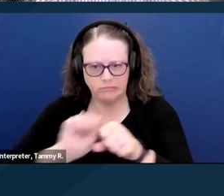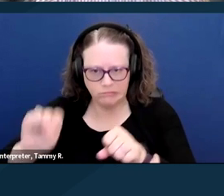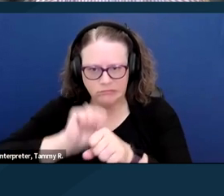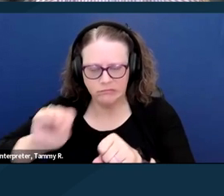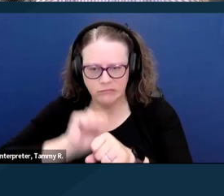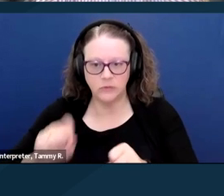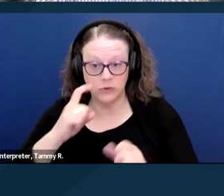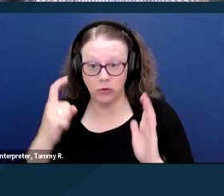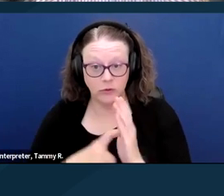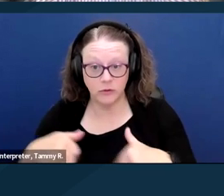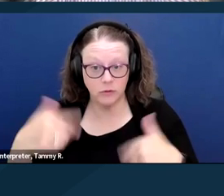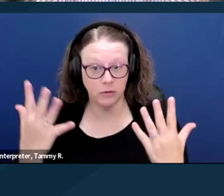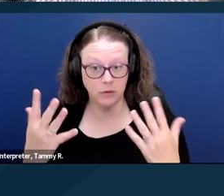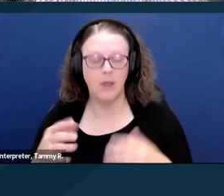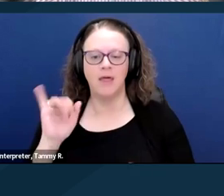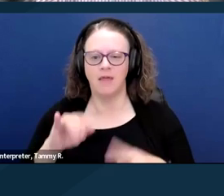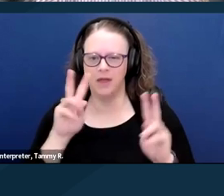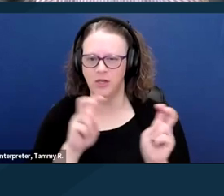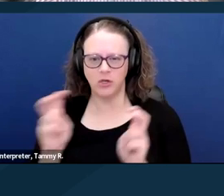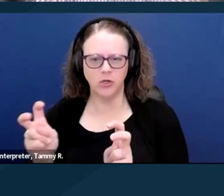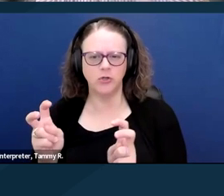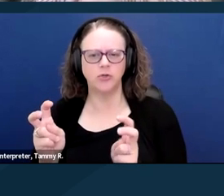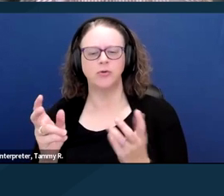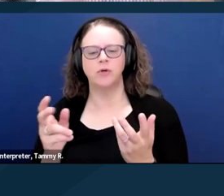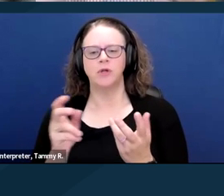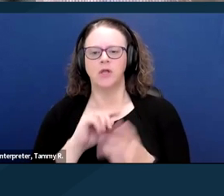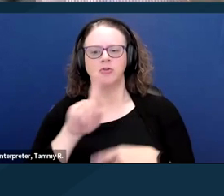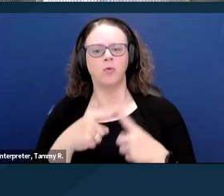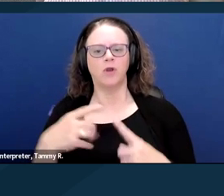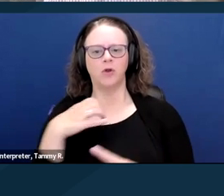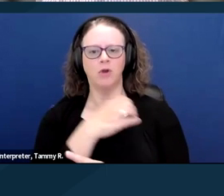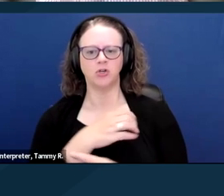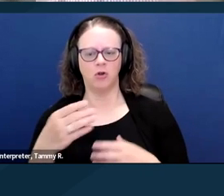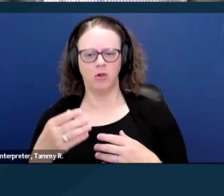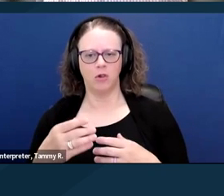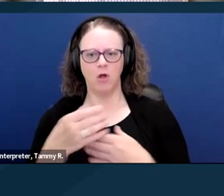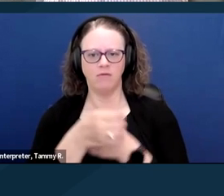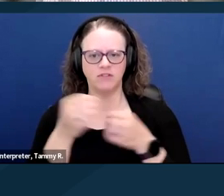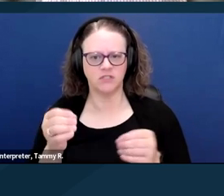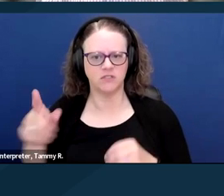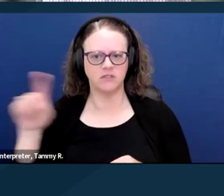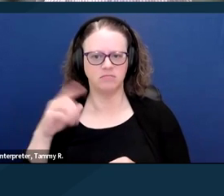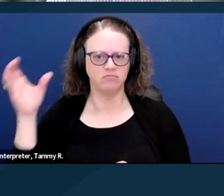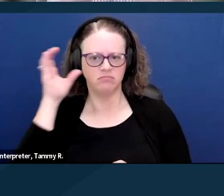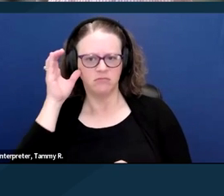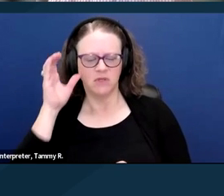this is an issue which, when congressional offices hear the stories from their constituents,